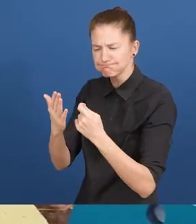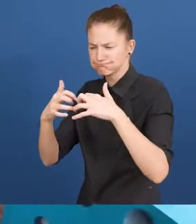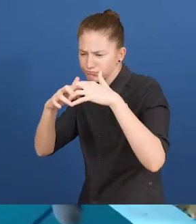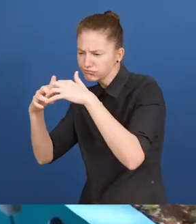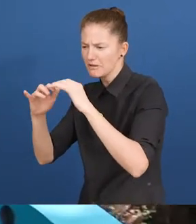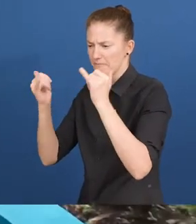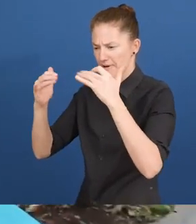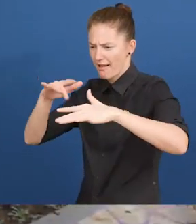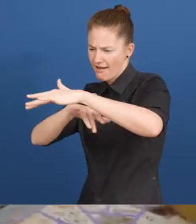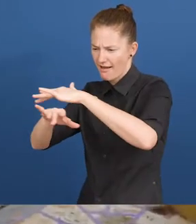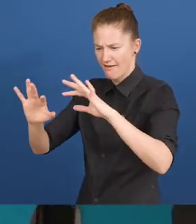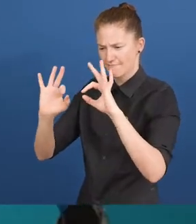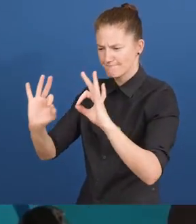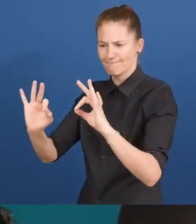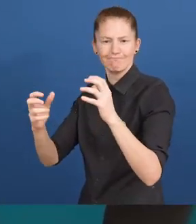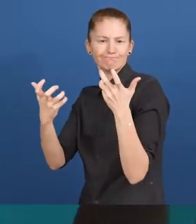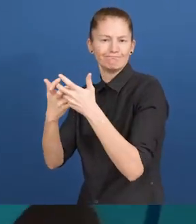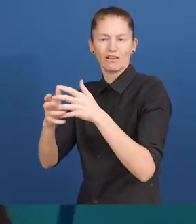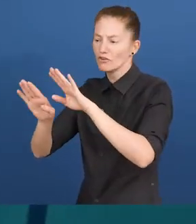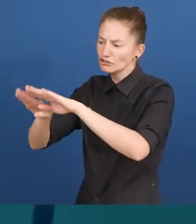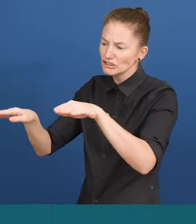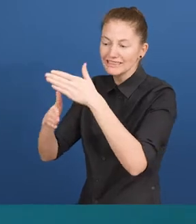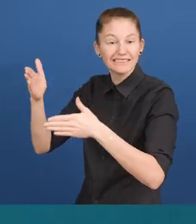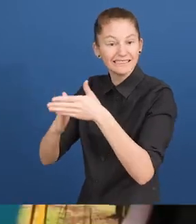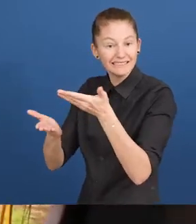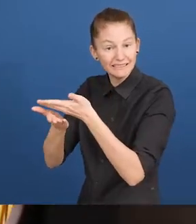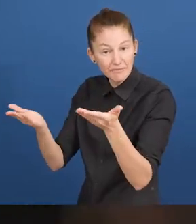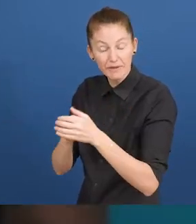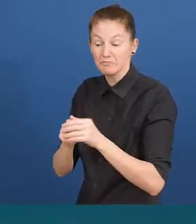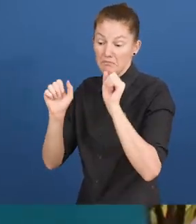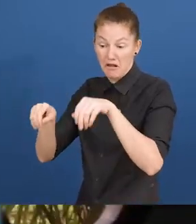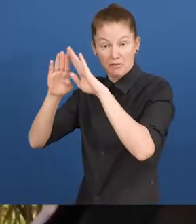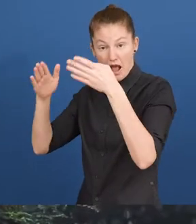while also providing a range of indoor and outdoor playground products.